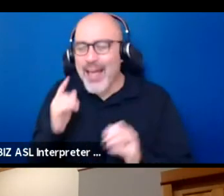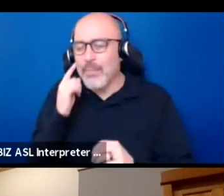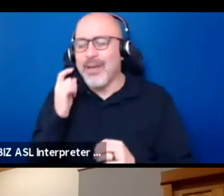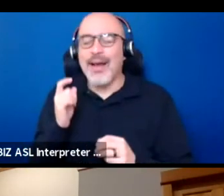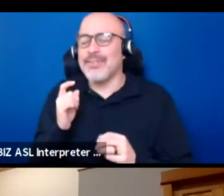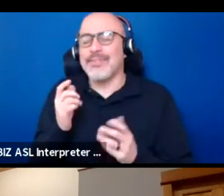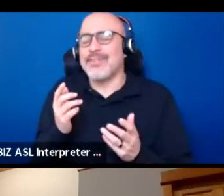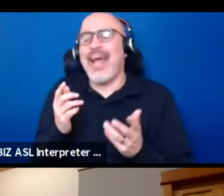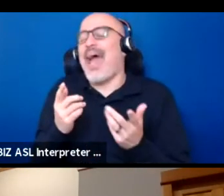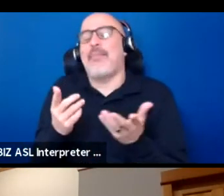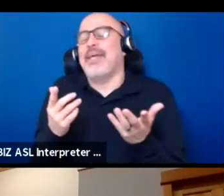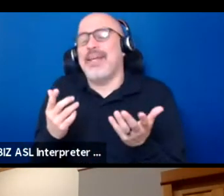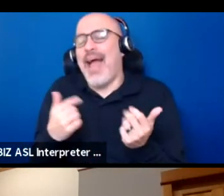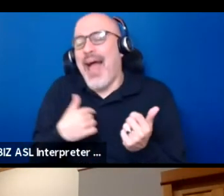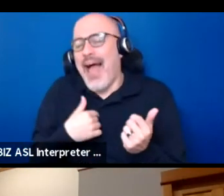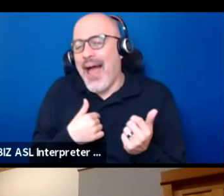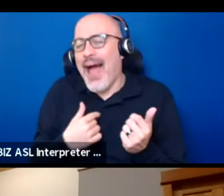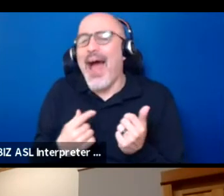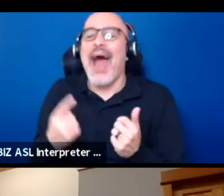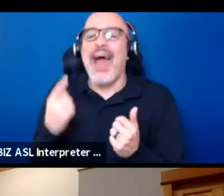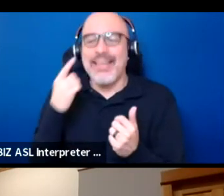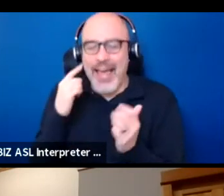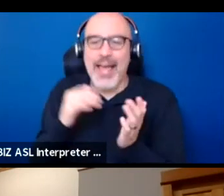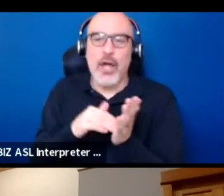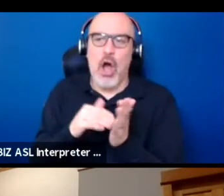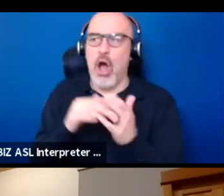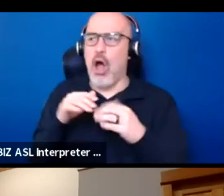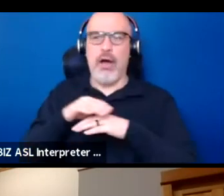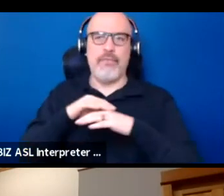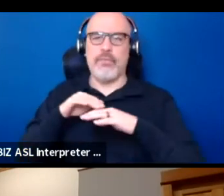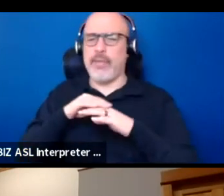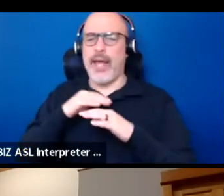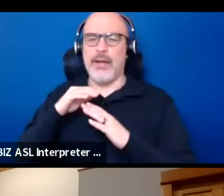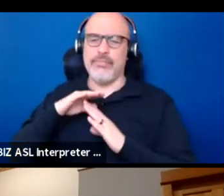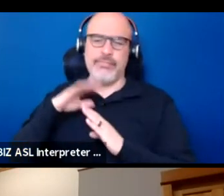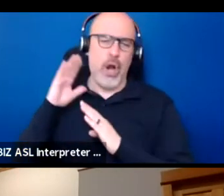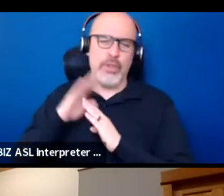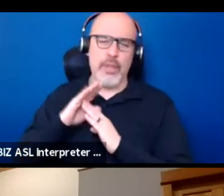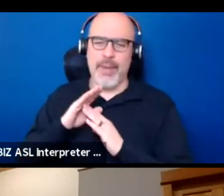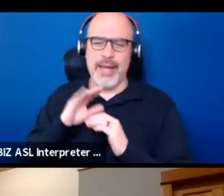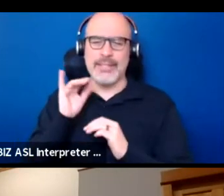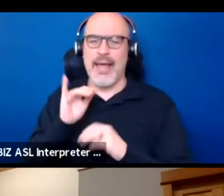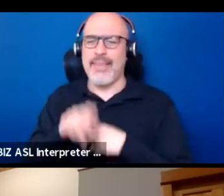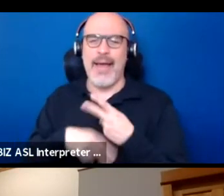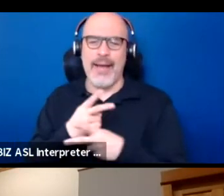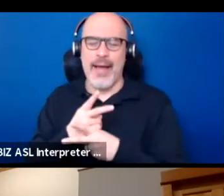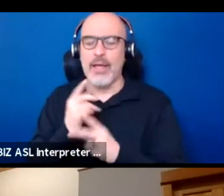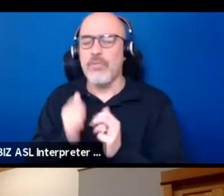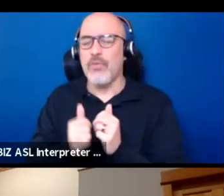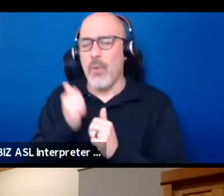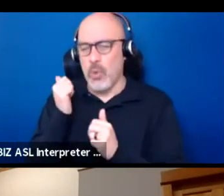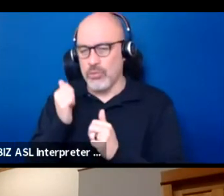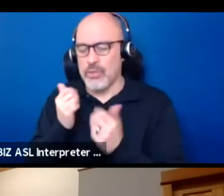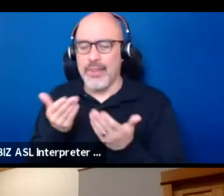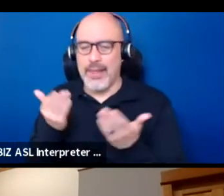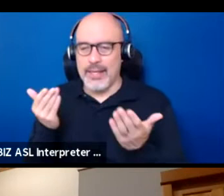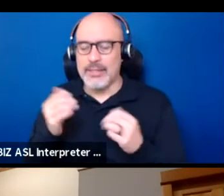I mean, I think often native people are the best at this kind of stuff and most things and they just need the opportunity.